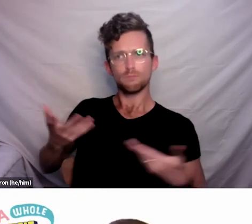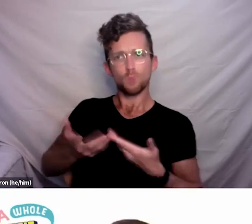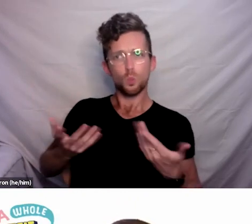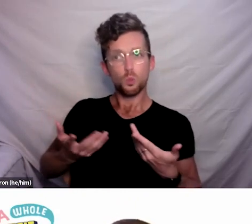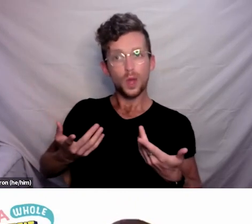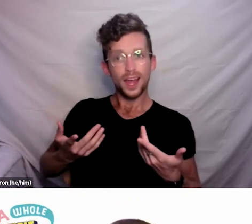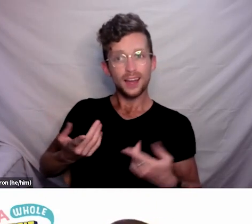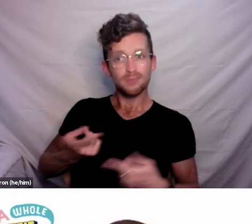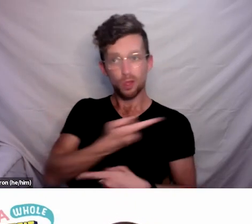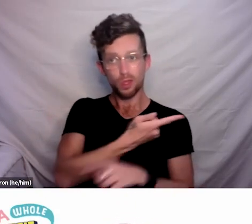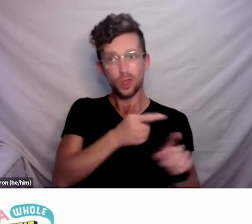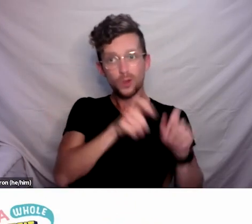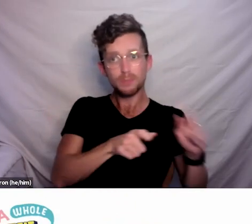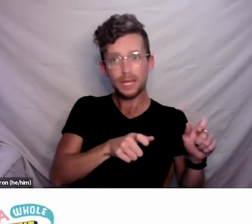Kia ora Prudence, it’s Amanda speaking.